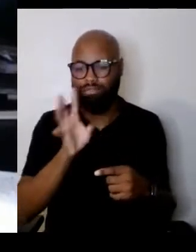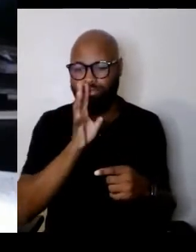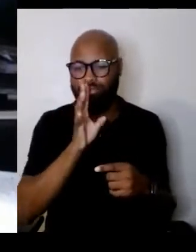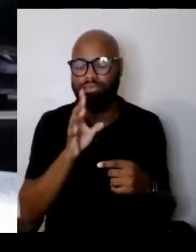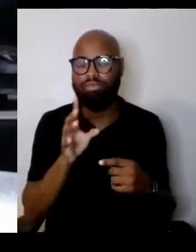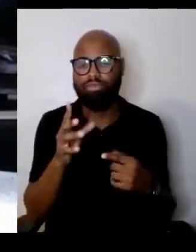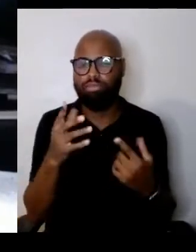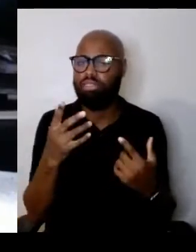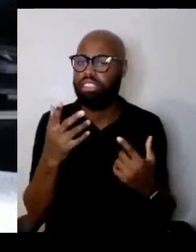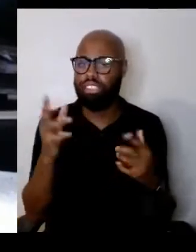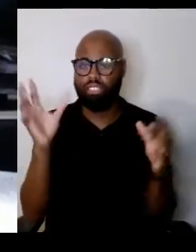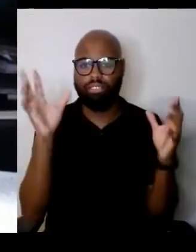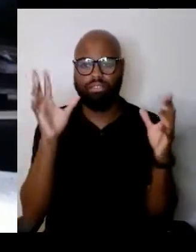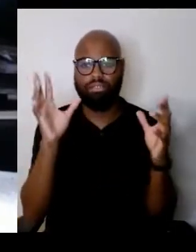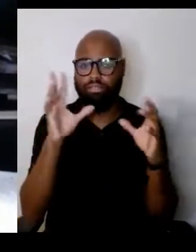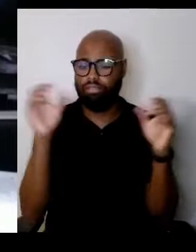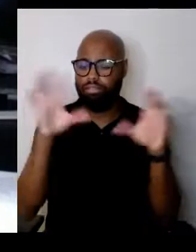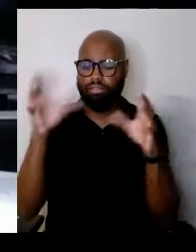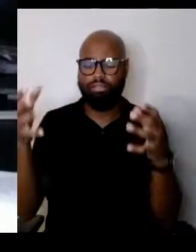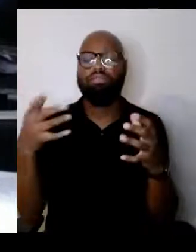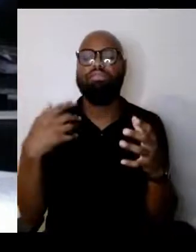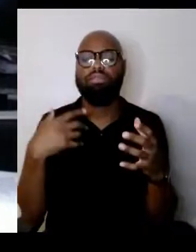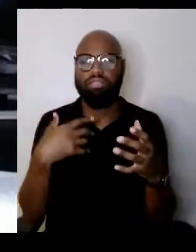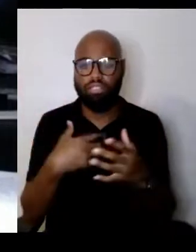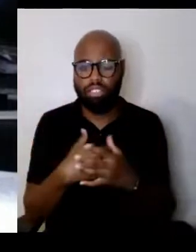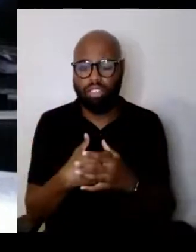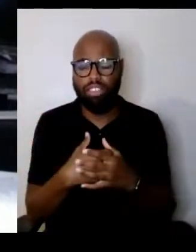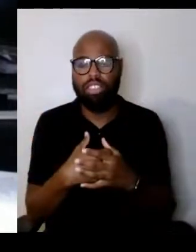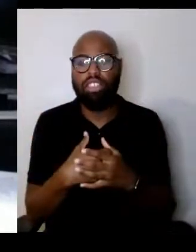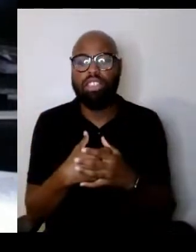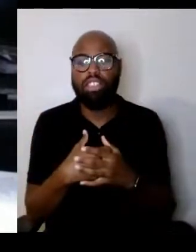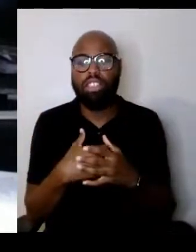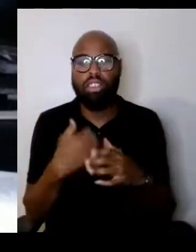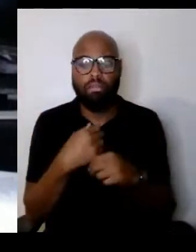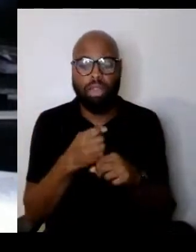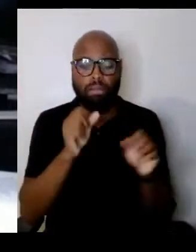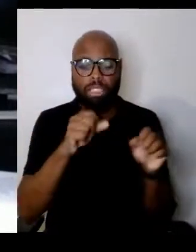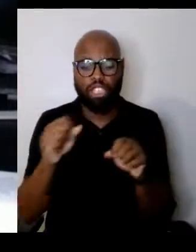make potential good citizens into